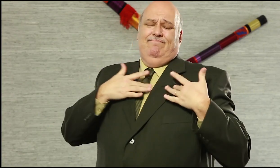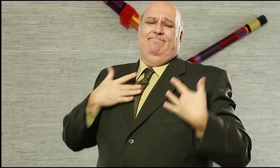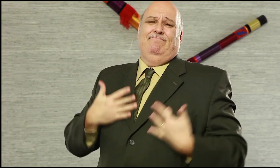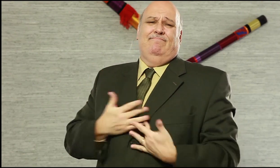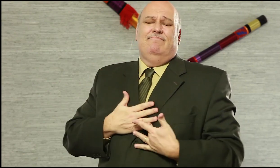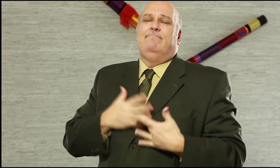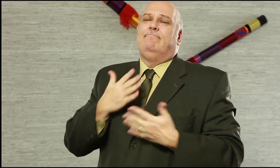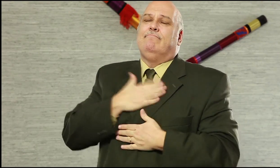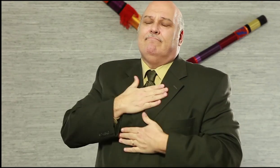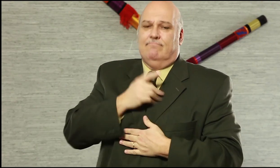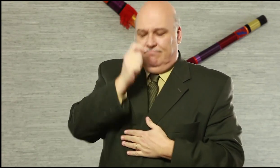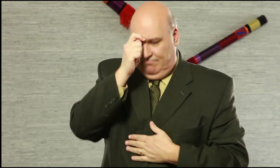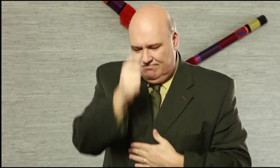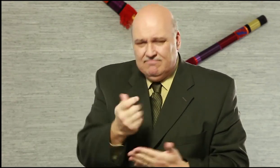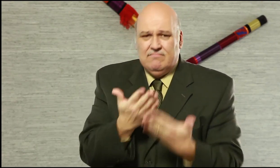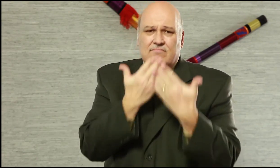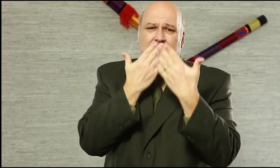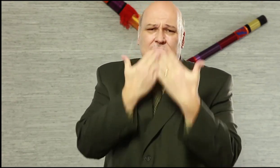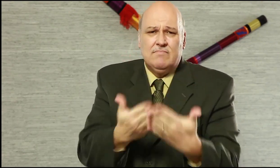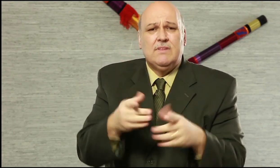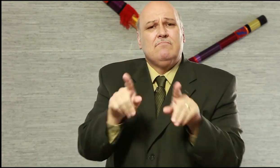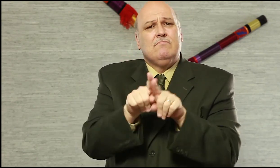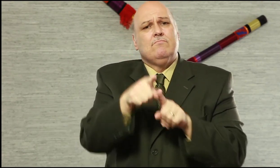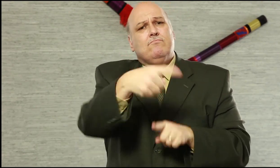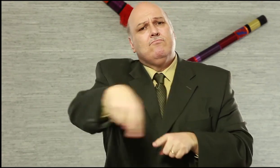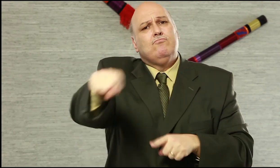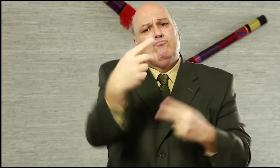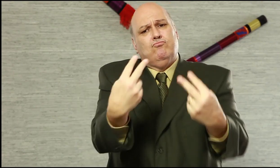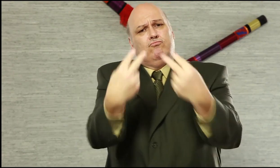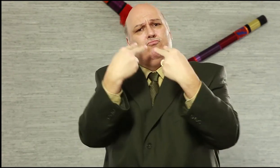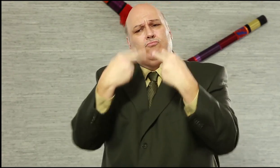for watching our programs as we continue to